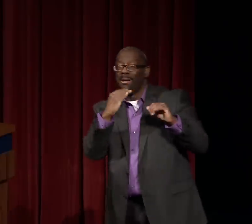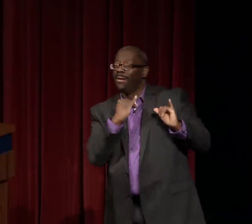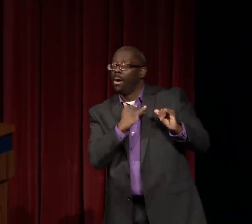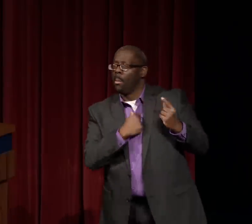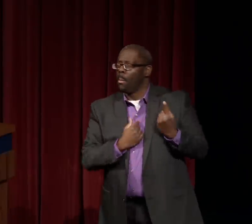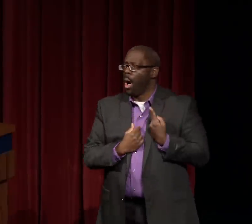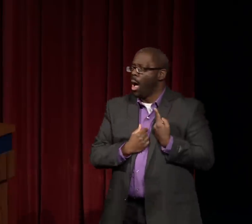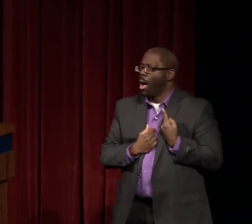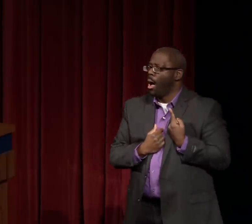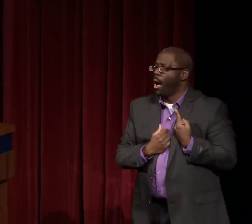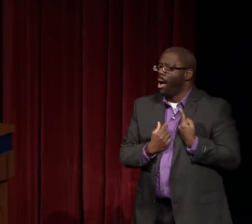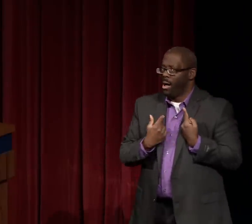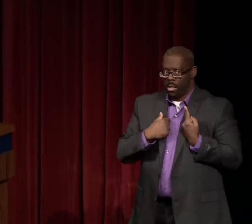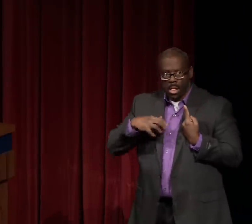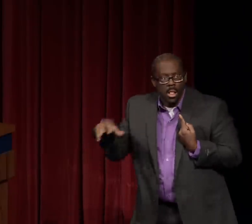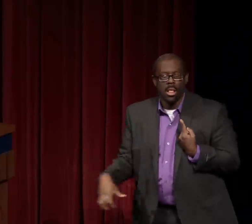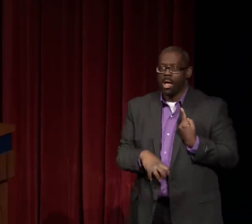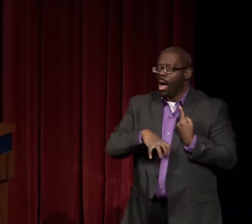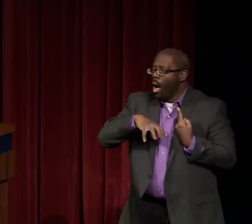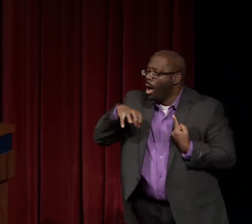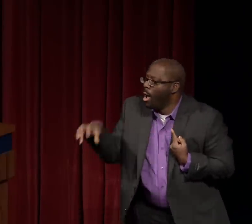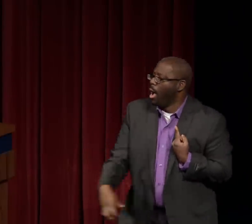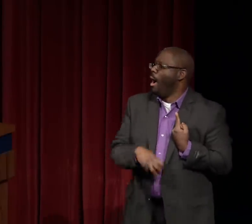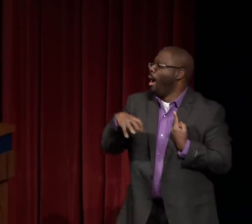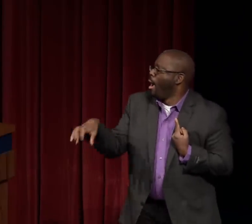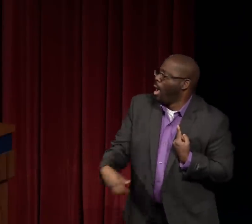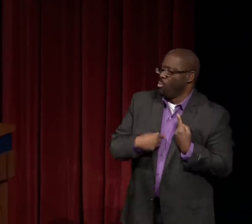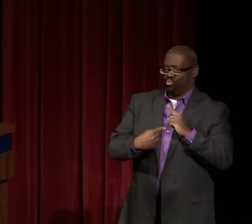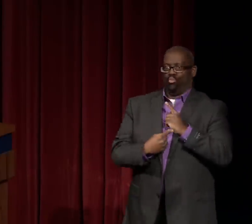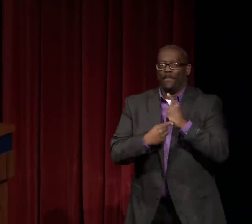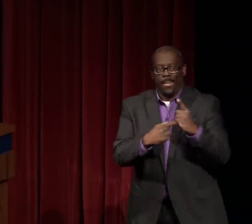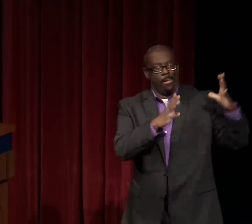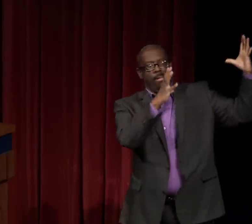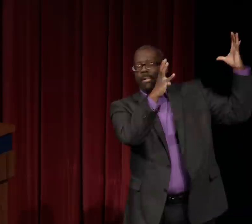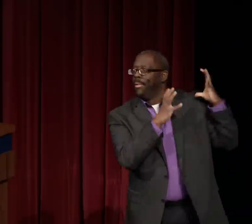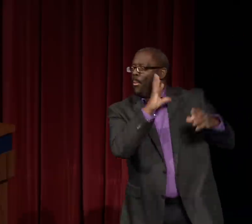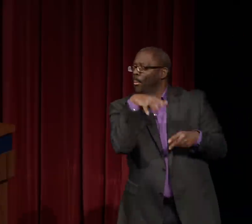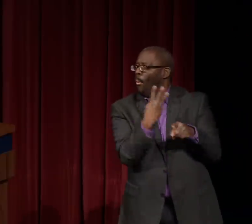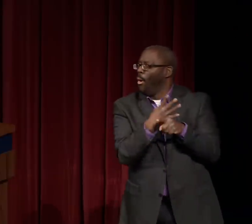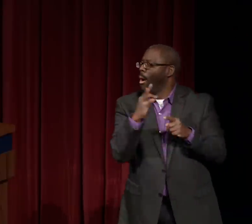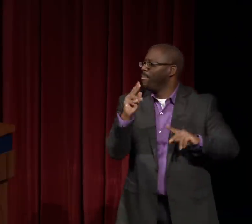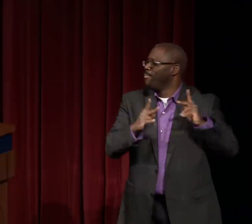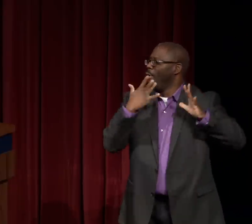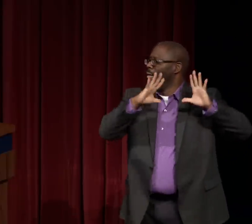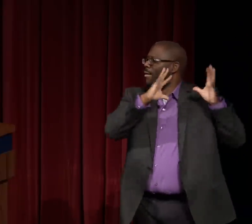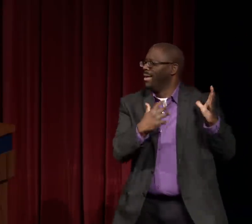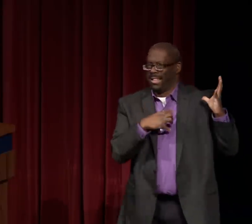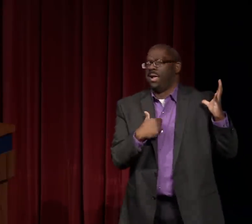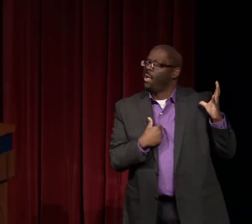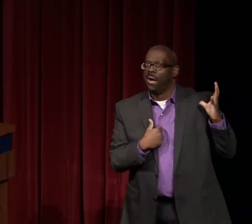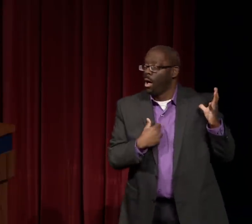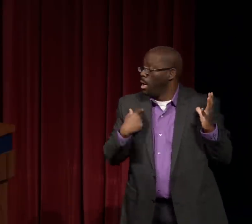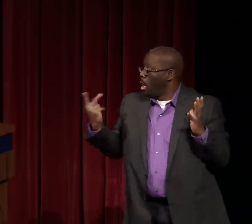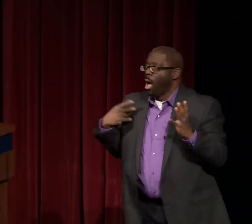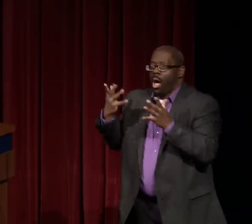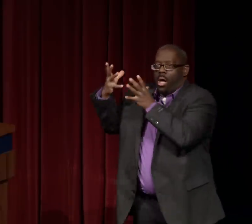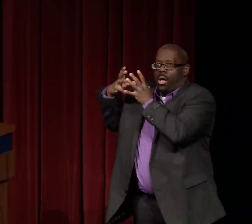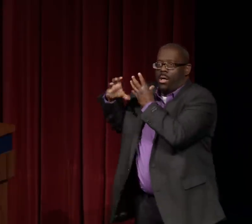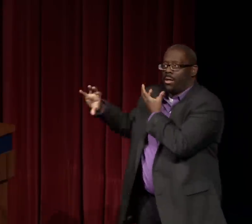We saw things the same way. Historically, it was always me carrying the weight of the world on my shoulders